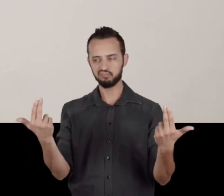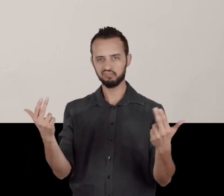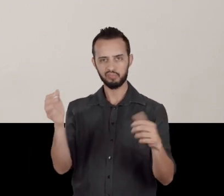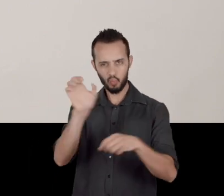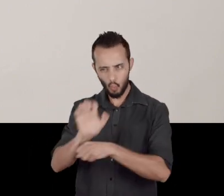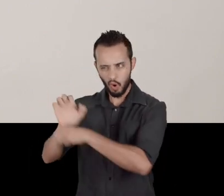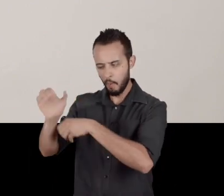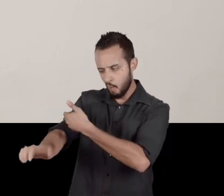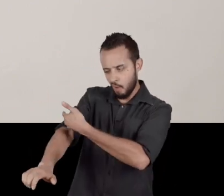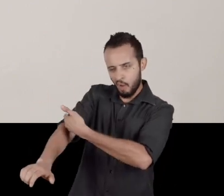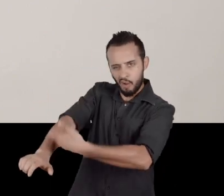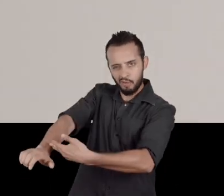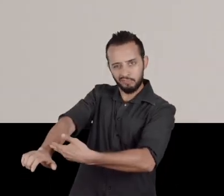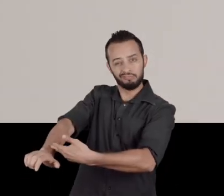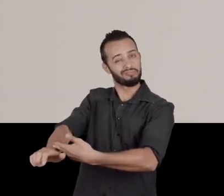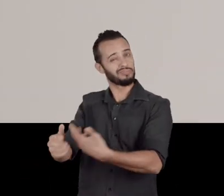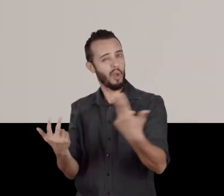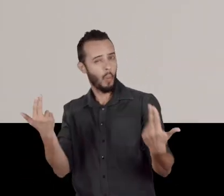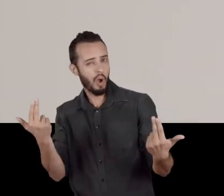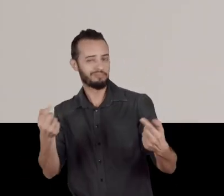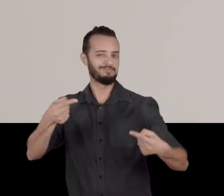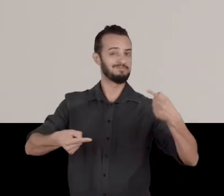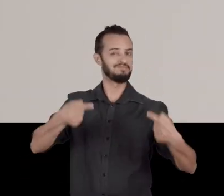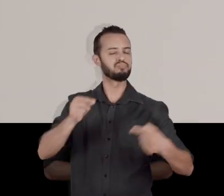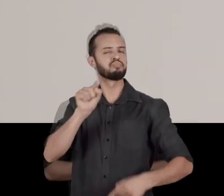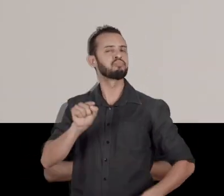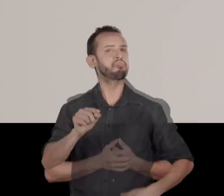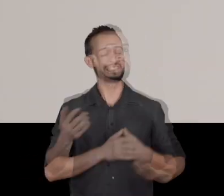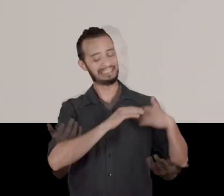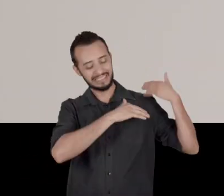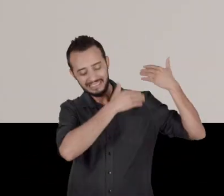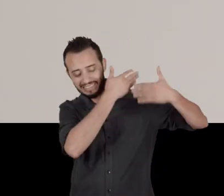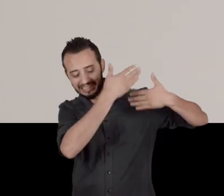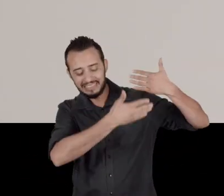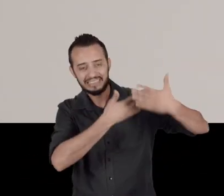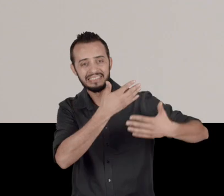A great debate ensures. and things just get more complicated as new human groups